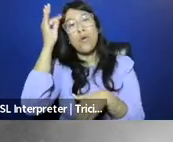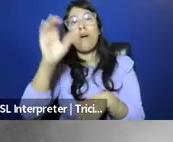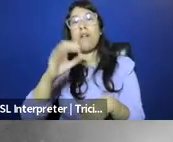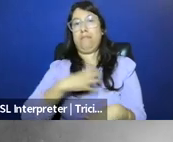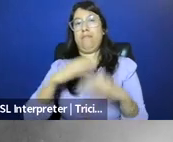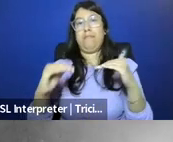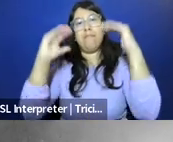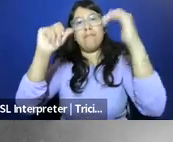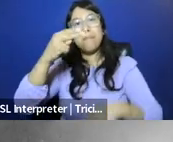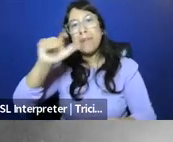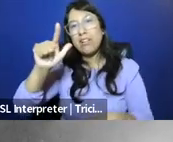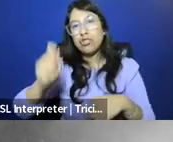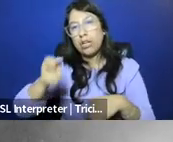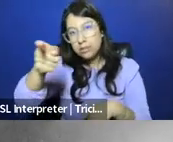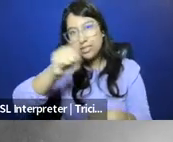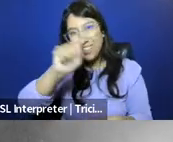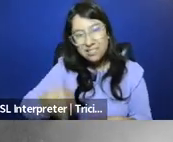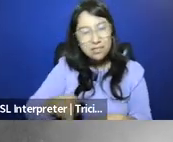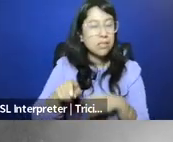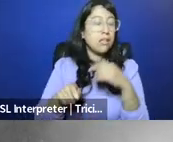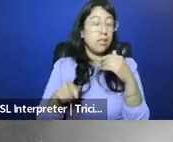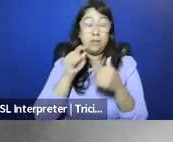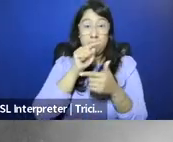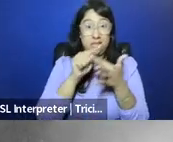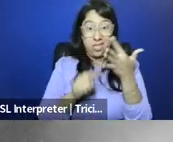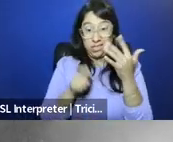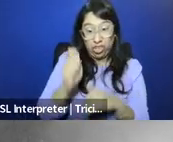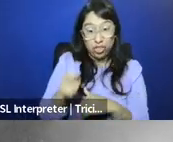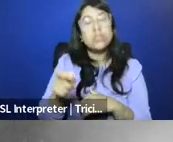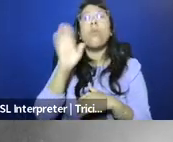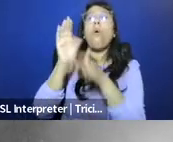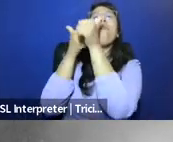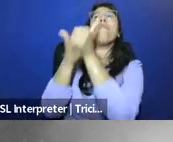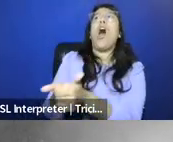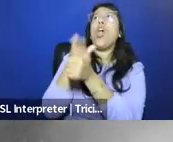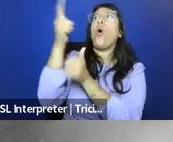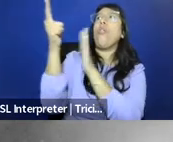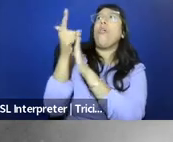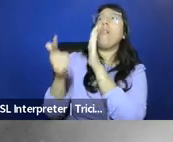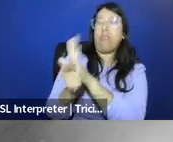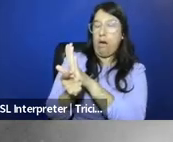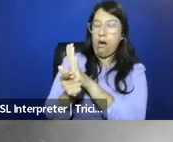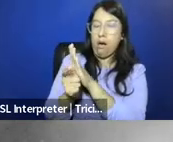And in the hands of judges like these who claim an allegiance to following the text of the law,